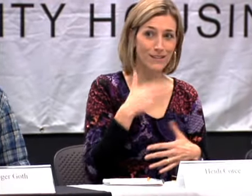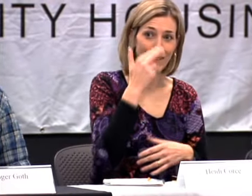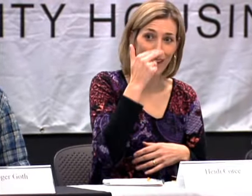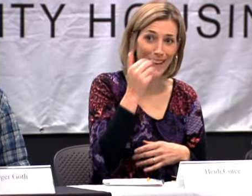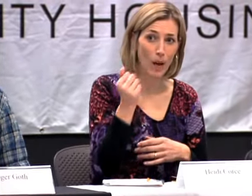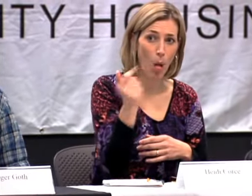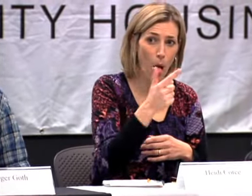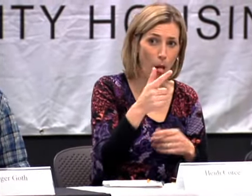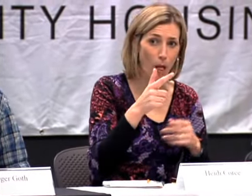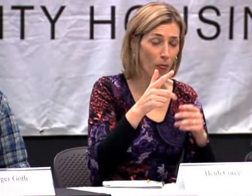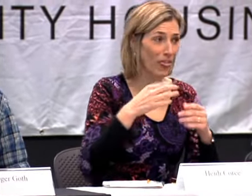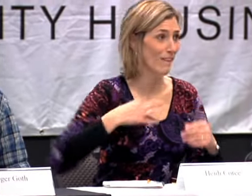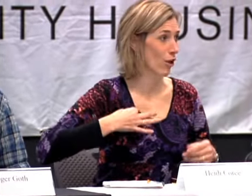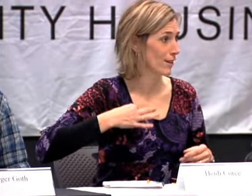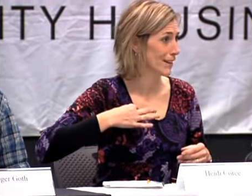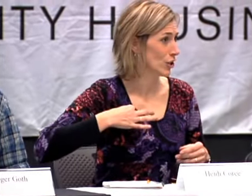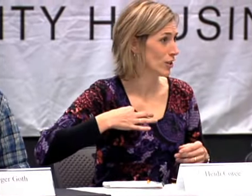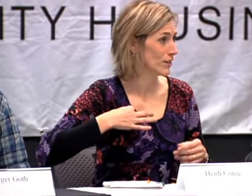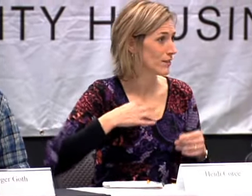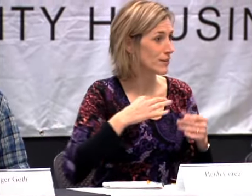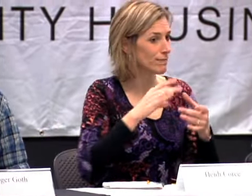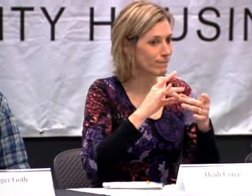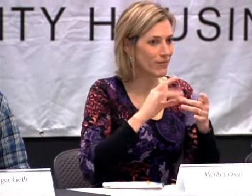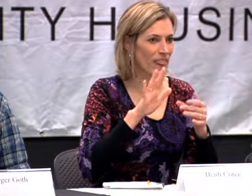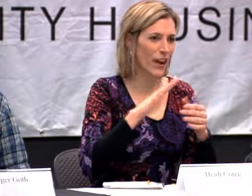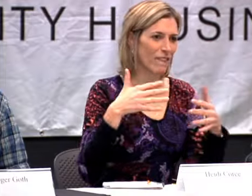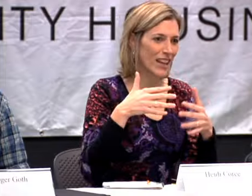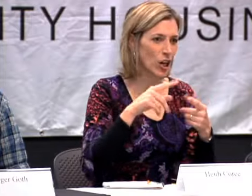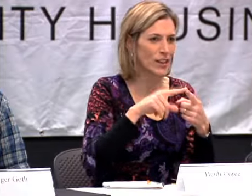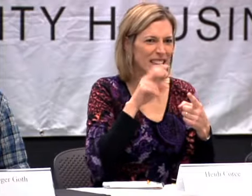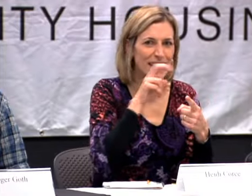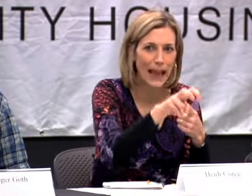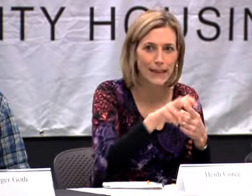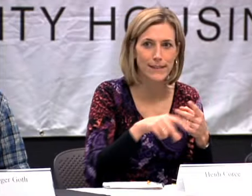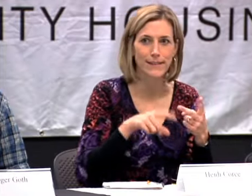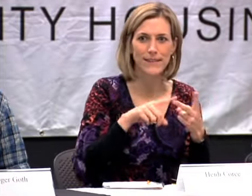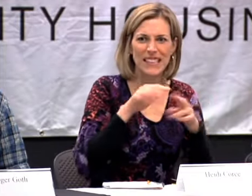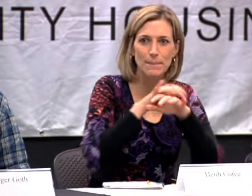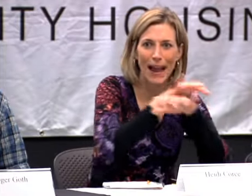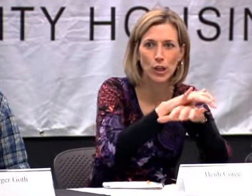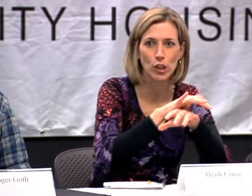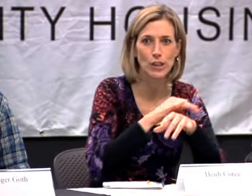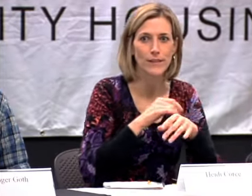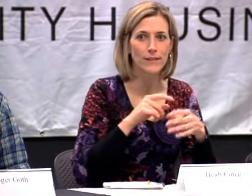TALK ABOUT OUR FEARS AND FUNNY, THE VOLUNTEERS WOULD TALK ABOUT THEIR FEAR WAS SNAKES AND SPIDERS OR THE WATER OR NO ELECTRICITY, AND THEN